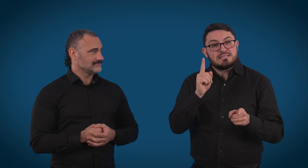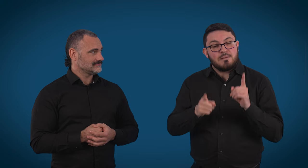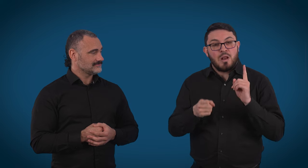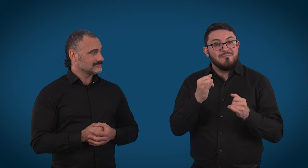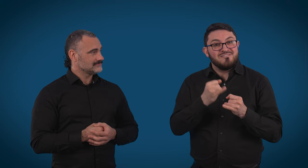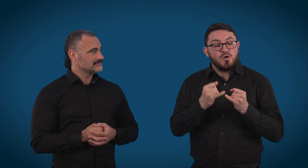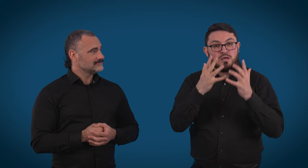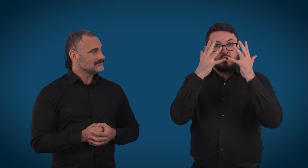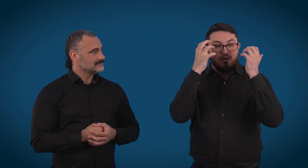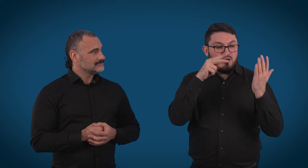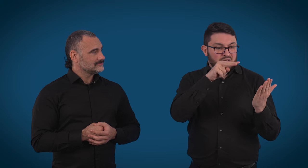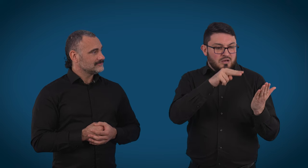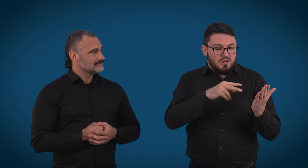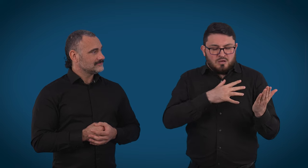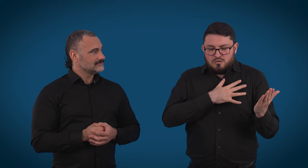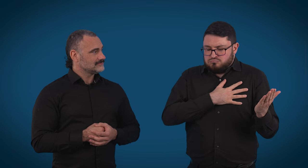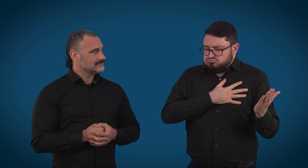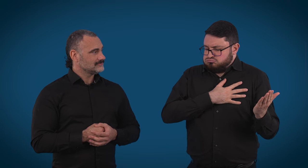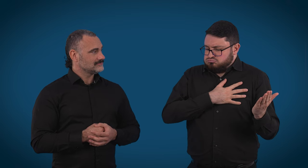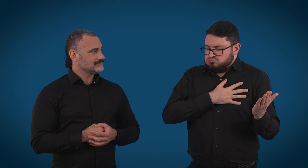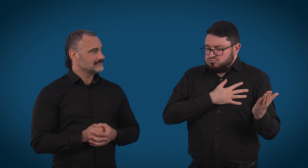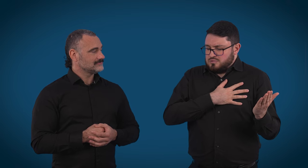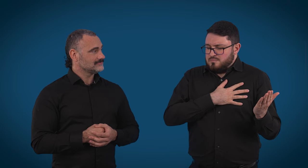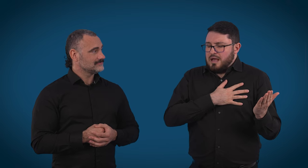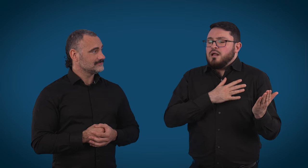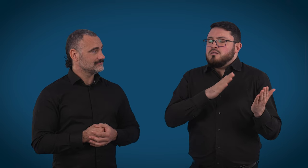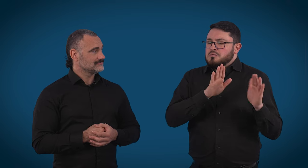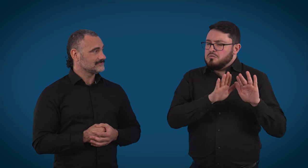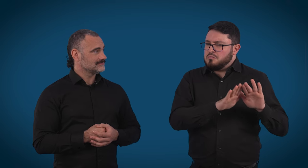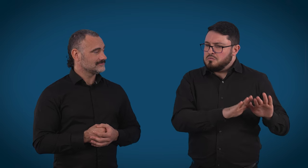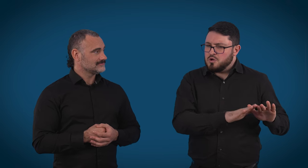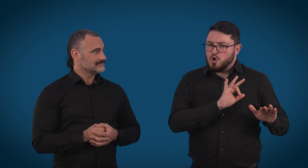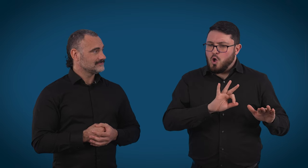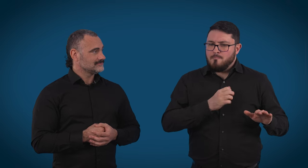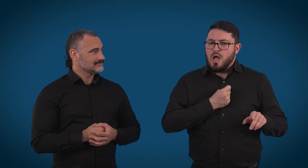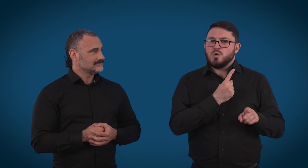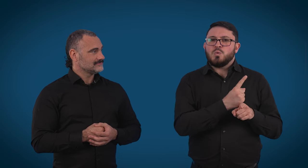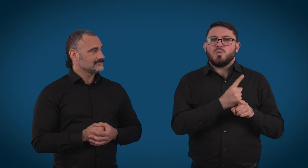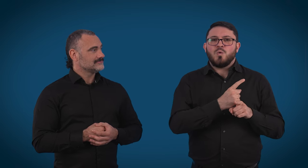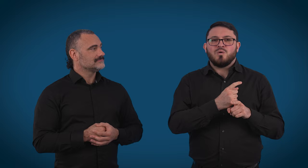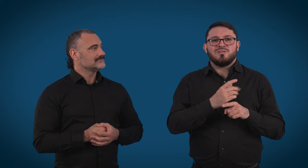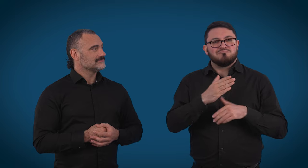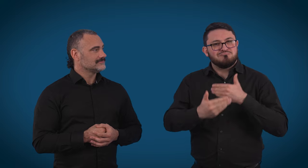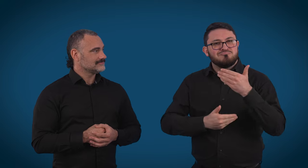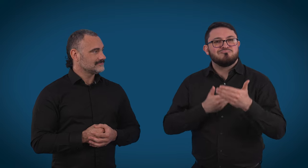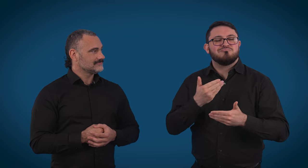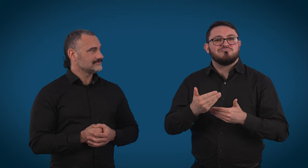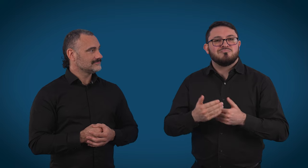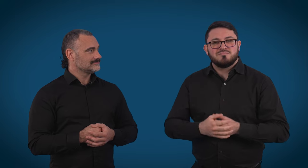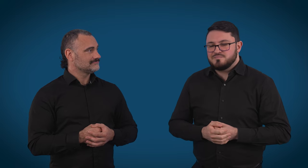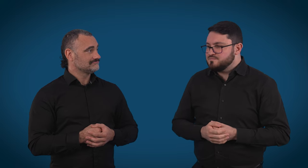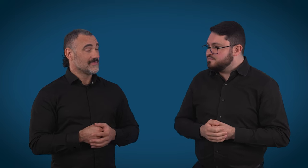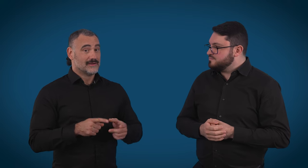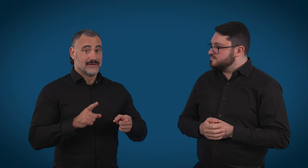yeah, it can be sometimes quite distressing, the things you read, but you move on and you realise it's not me and it's not my call.